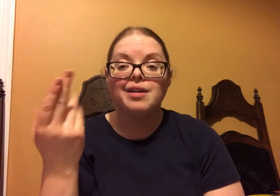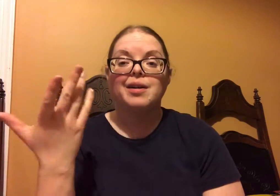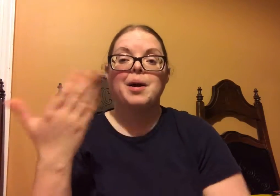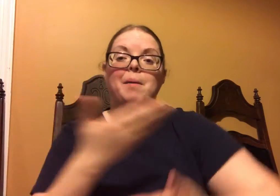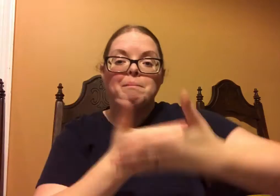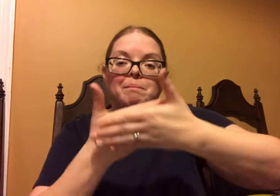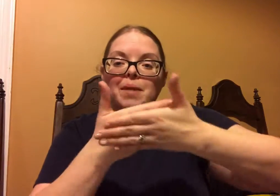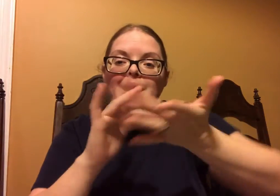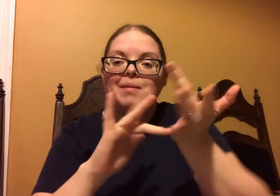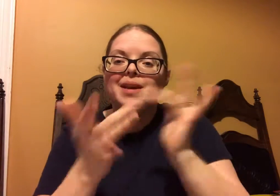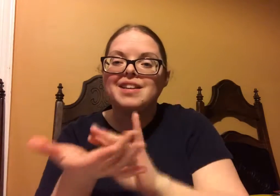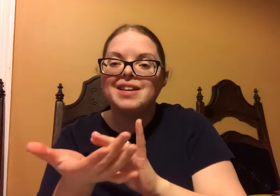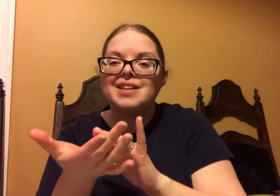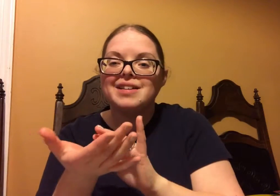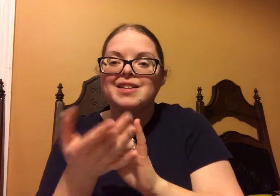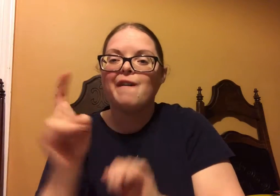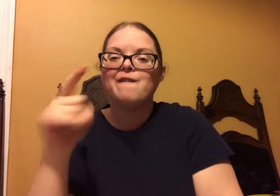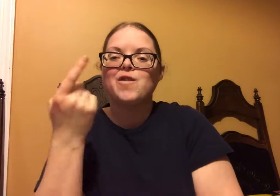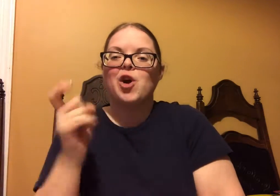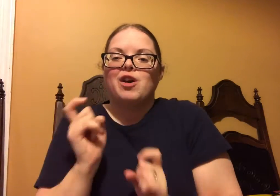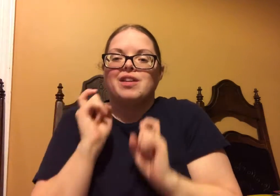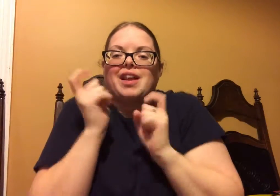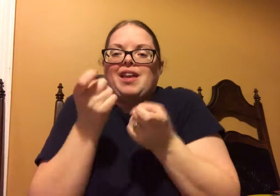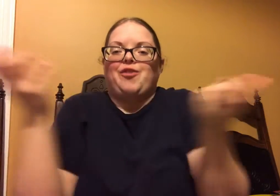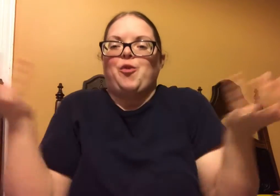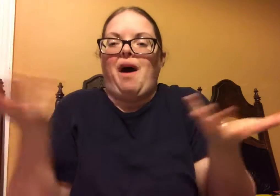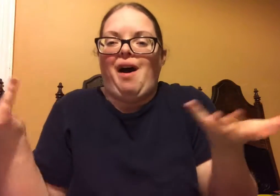I should have known that, baby Jesus.